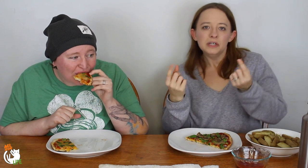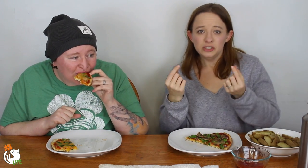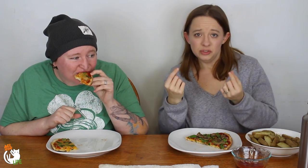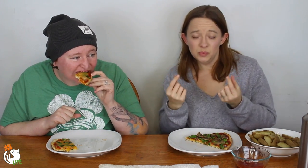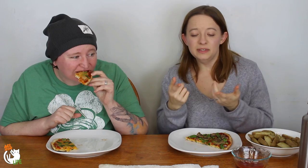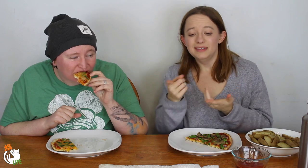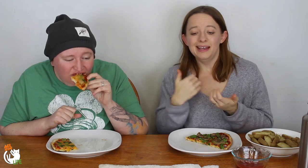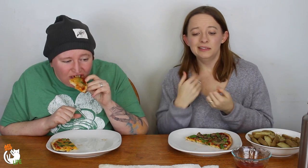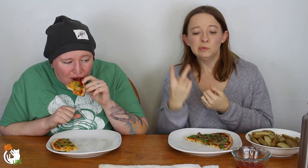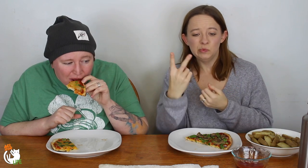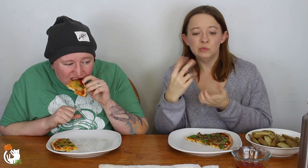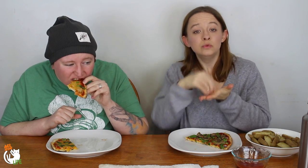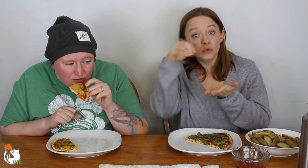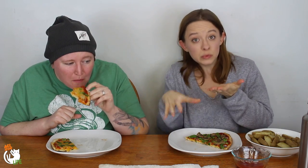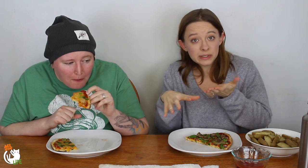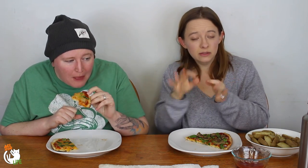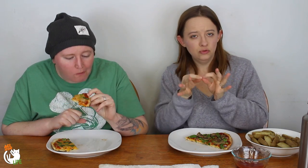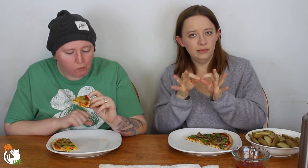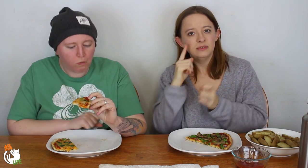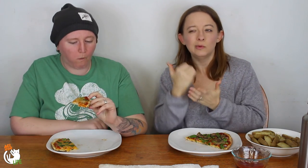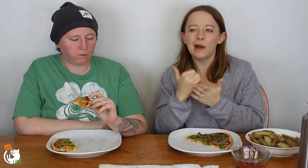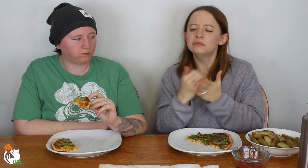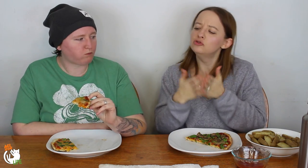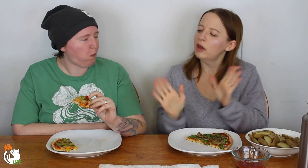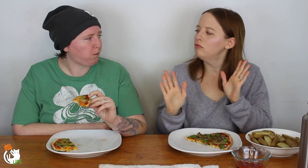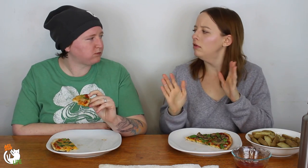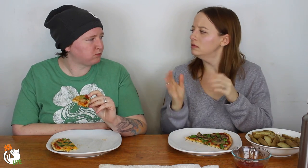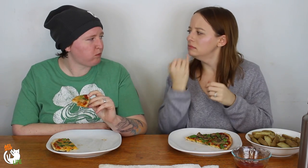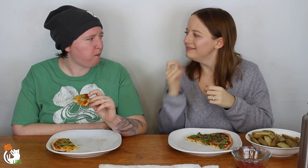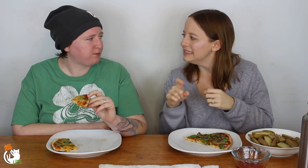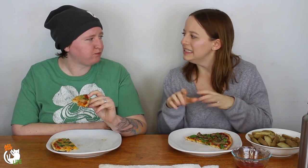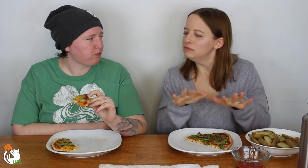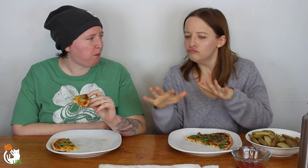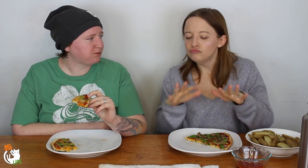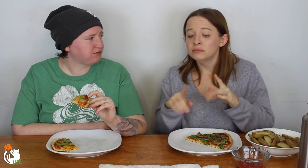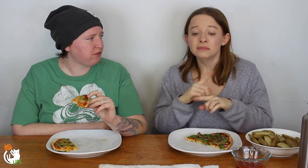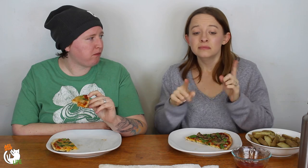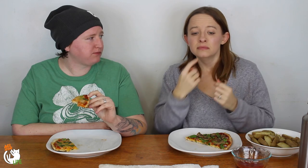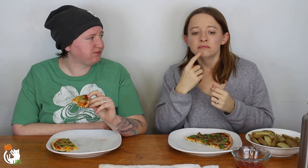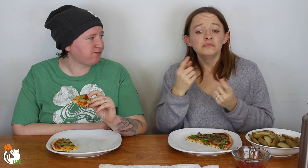"Well what were going to do..." -- well there were 2 student interpreters. Just to kind of help in general if they need things.